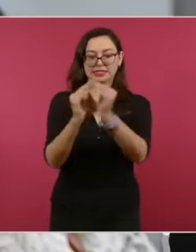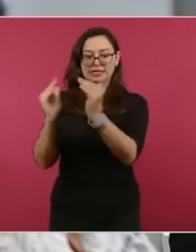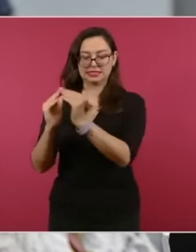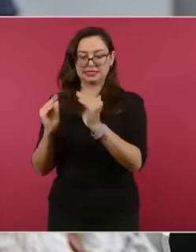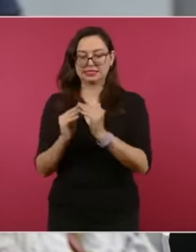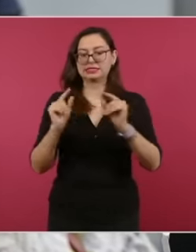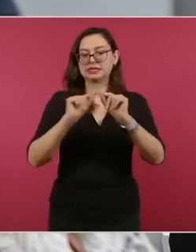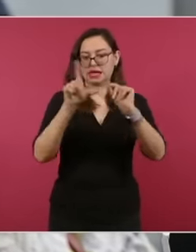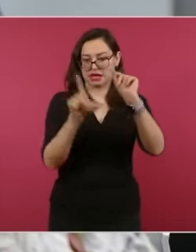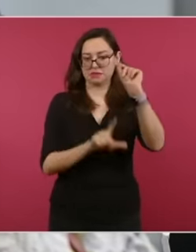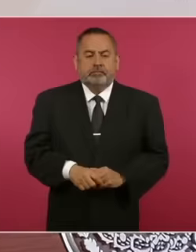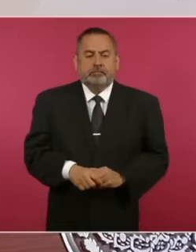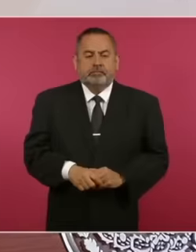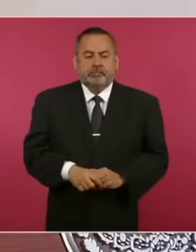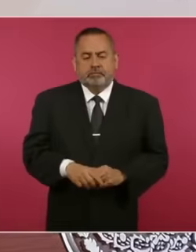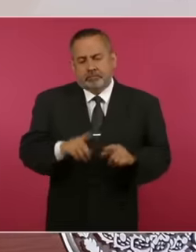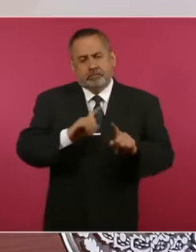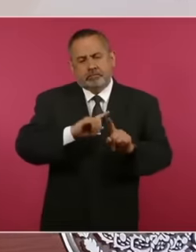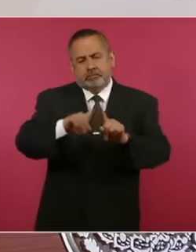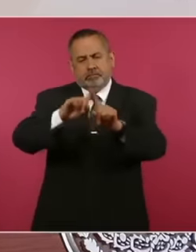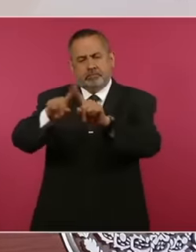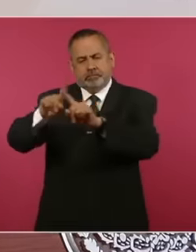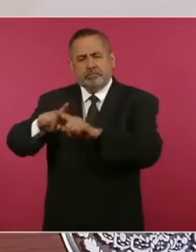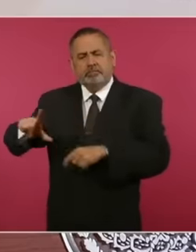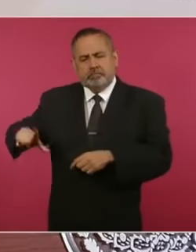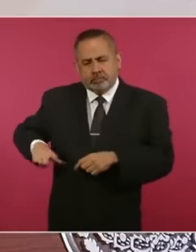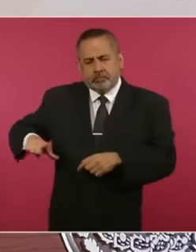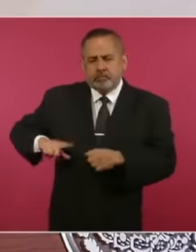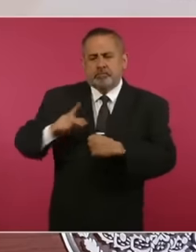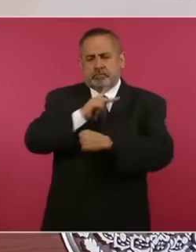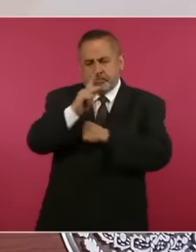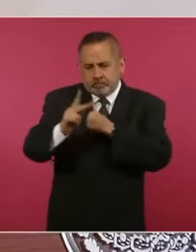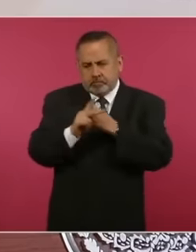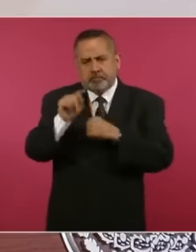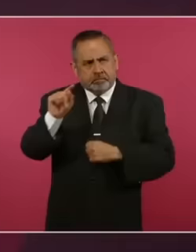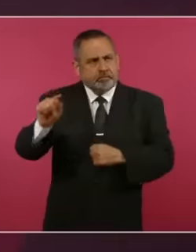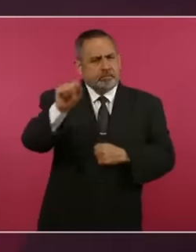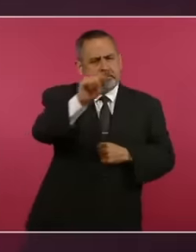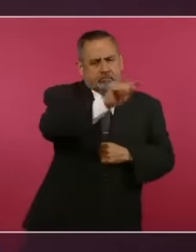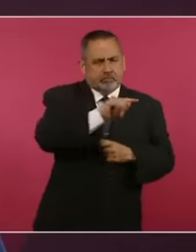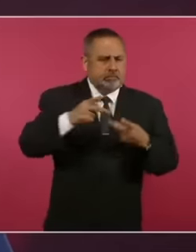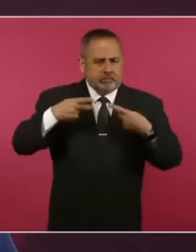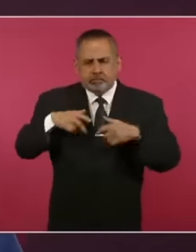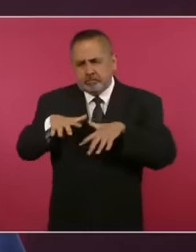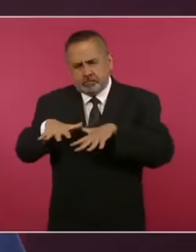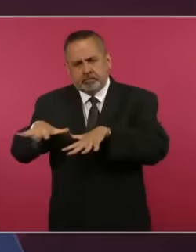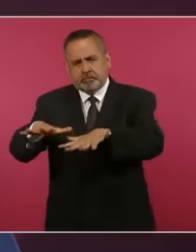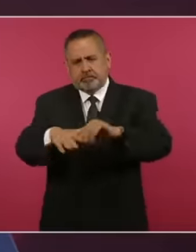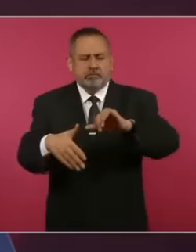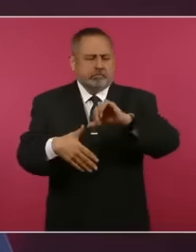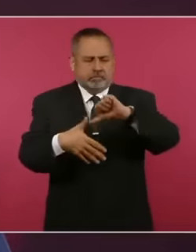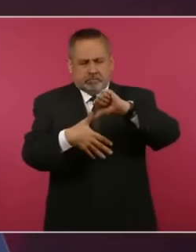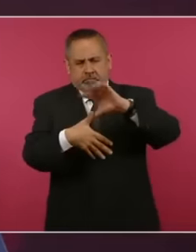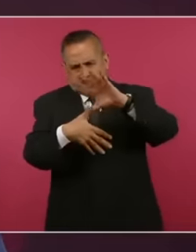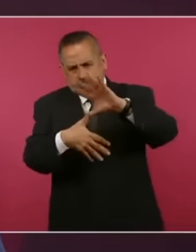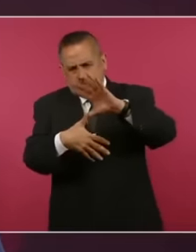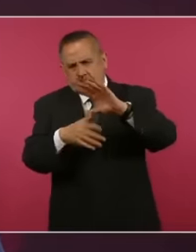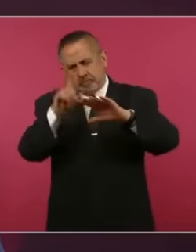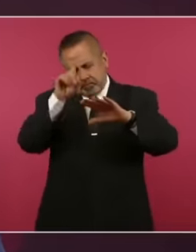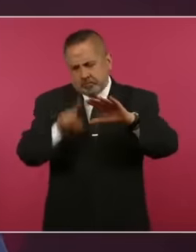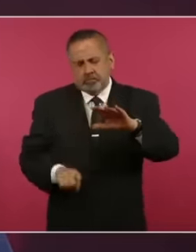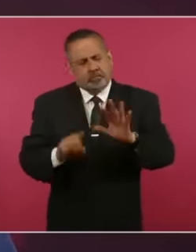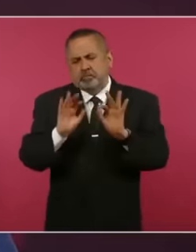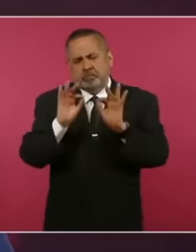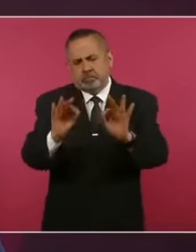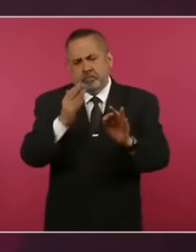Well, all the governments and the people of America have behaved very well and the